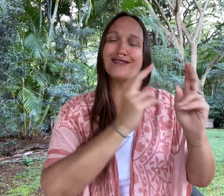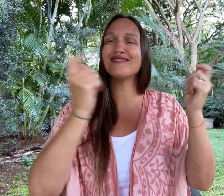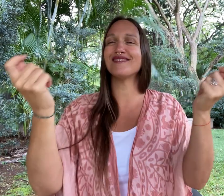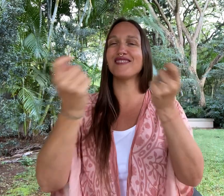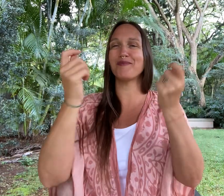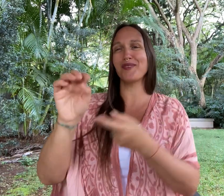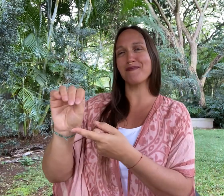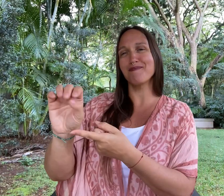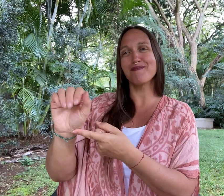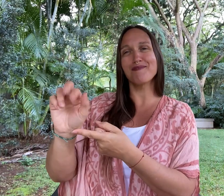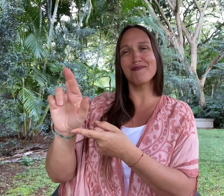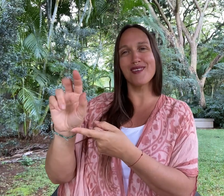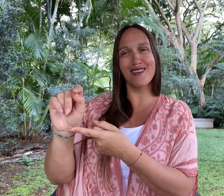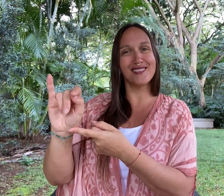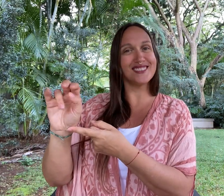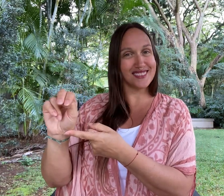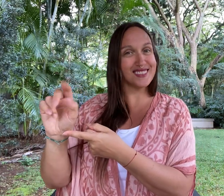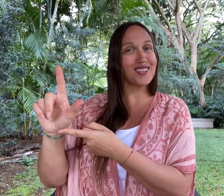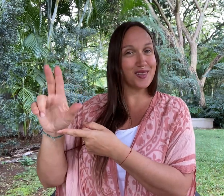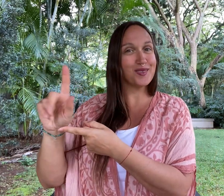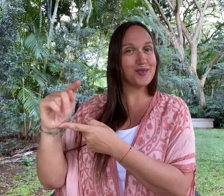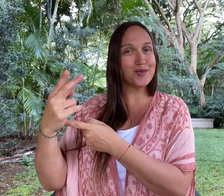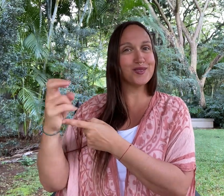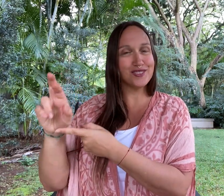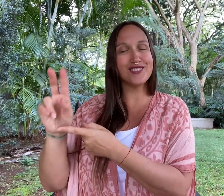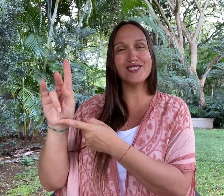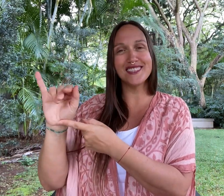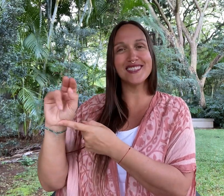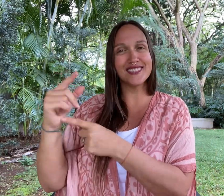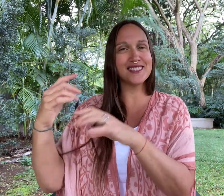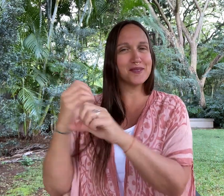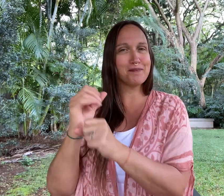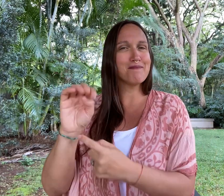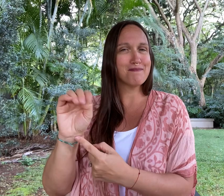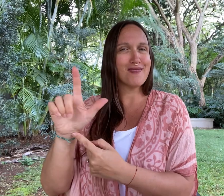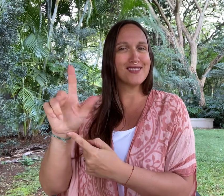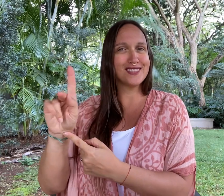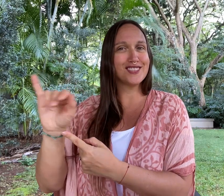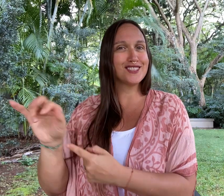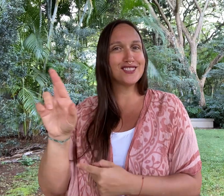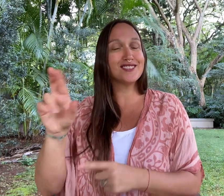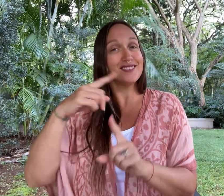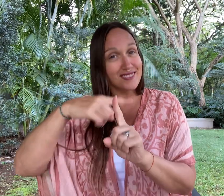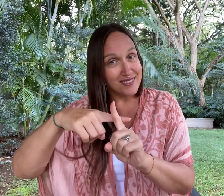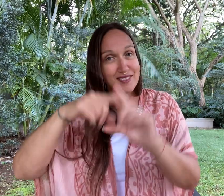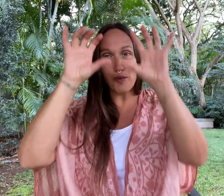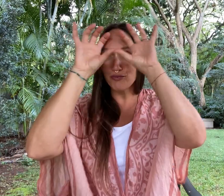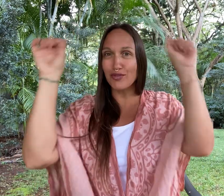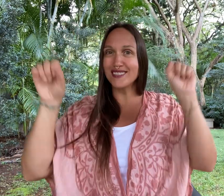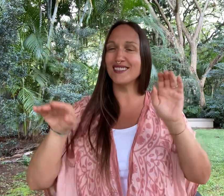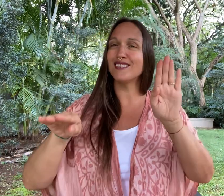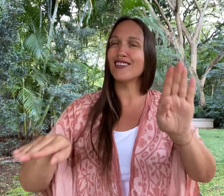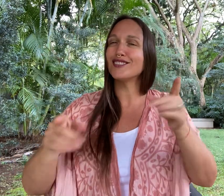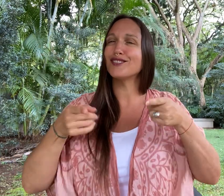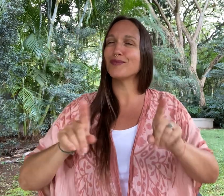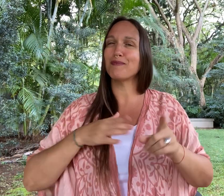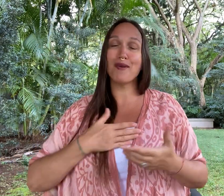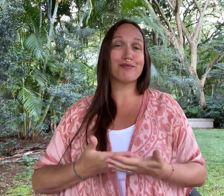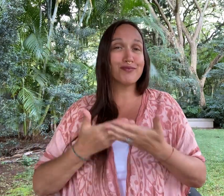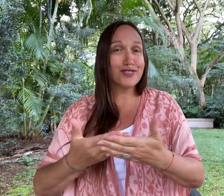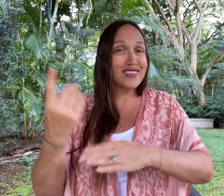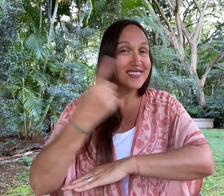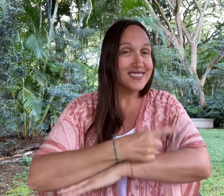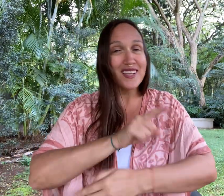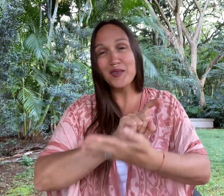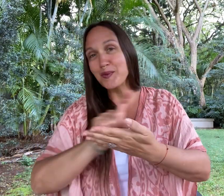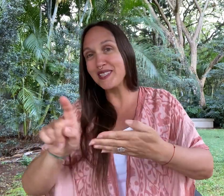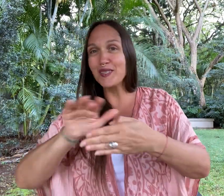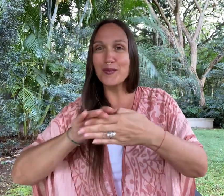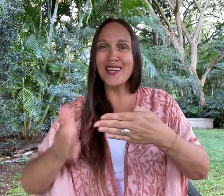to celebrate Dr. Martin Luther King, *MLK* Jr. and the Presidential Inauguration during my birthday week/end.